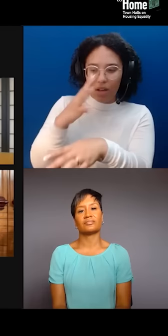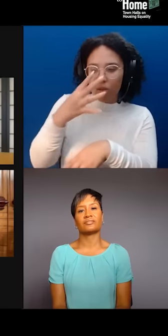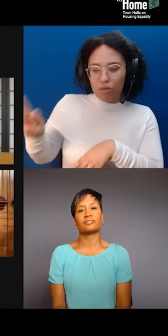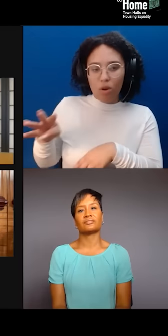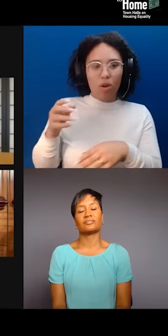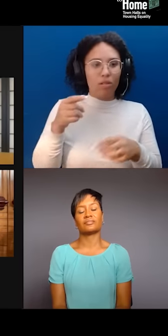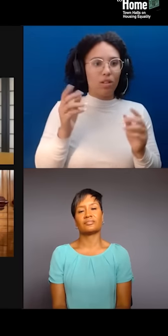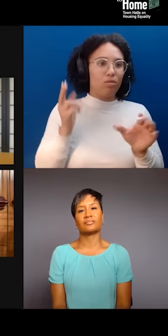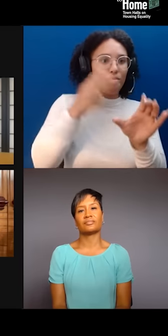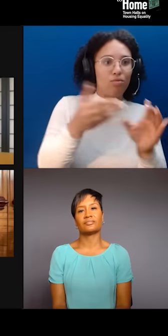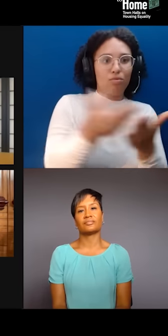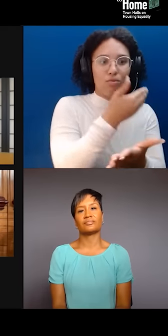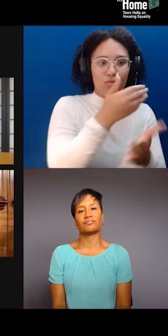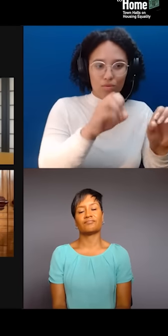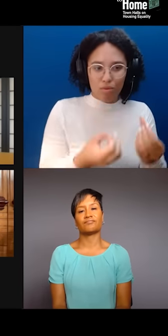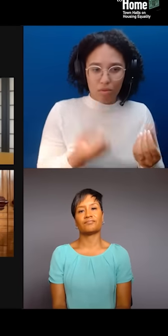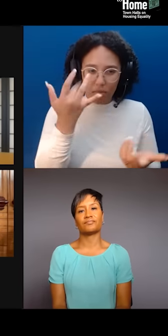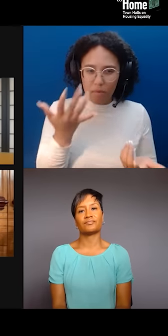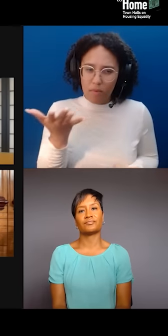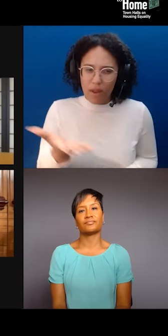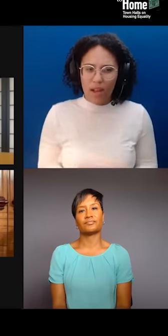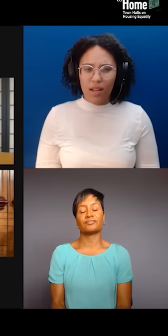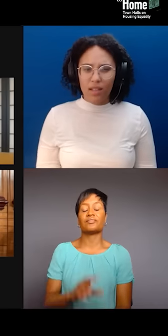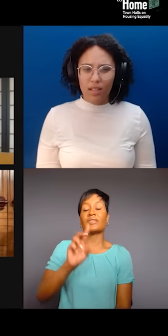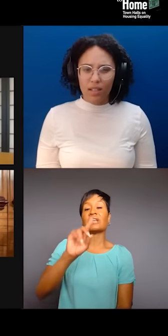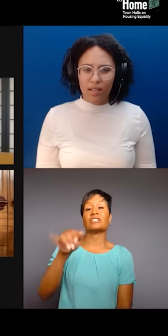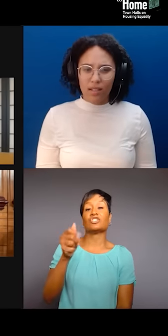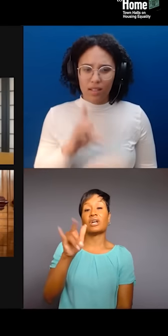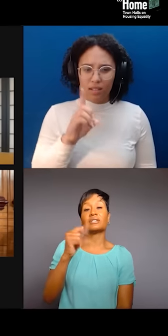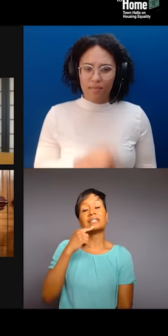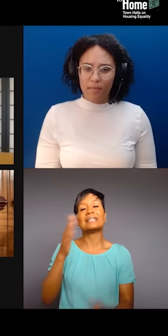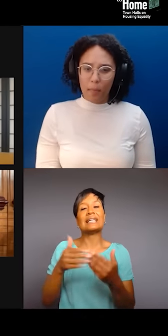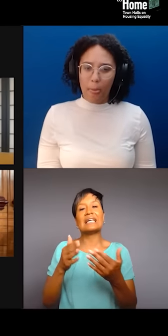or the narcissistic air and atmosphere environment that has always come with colonialism.